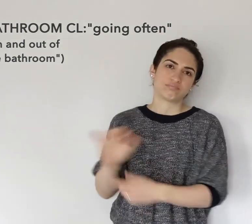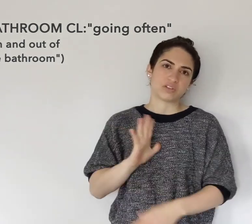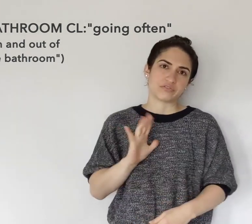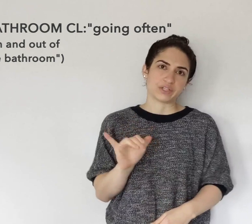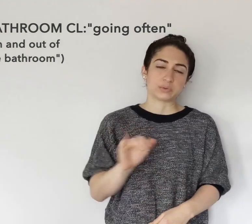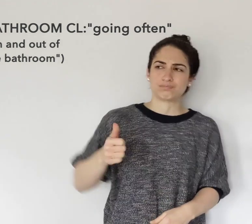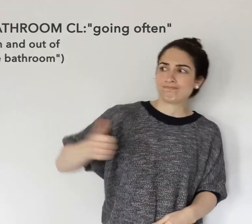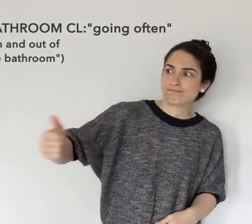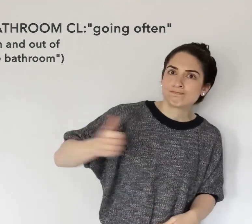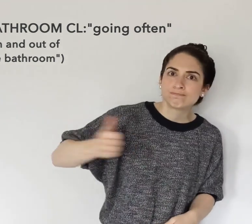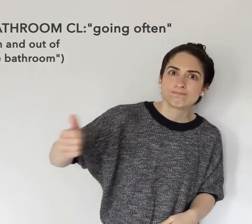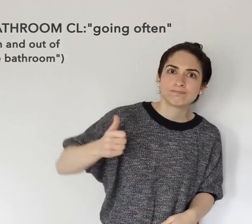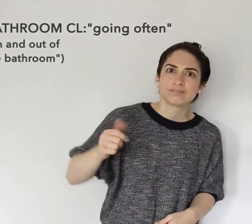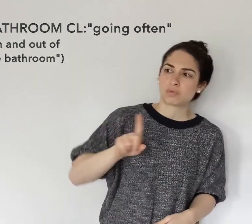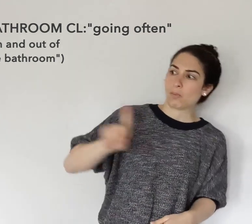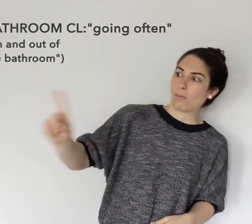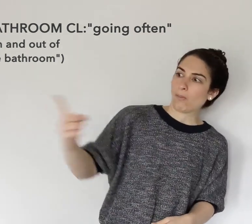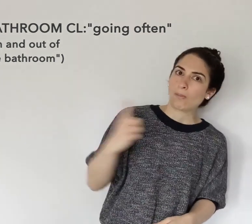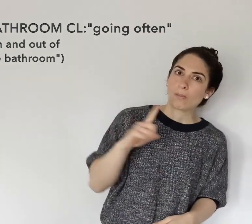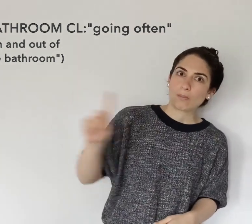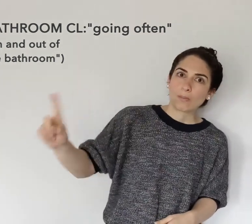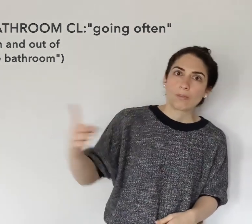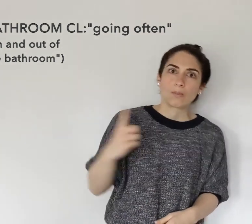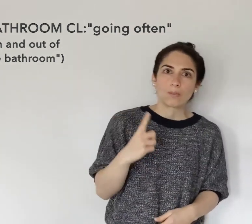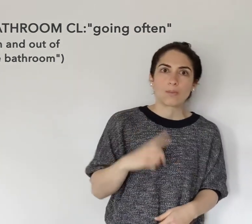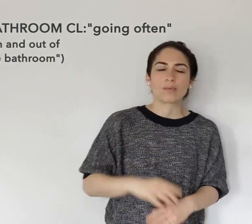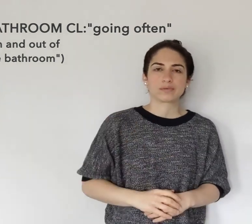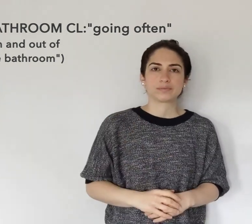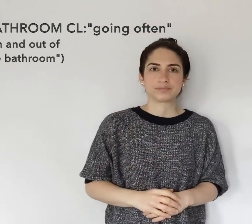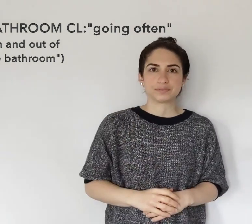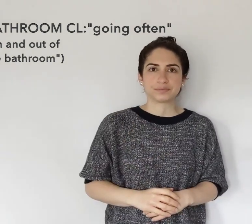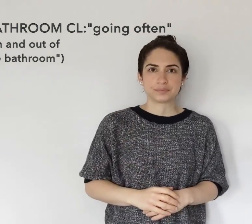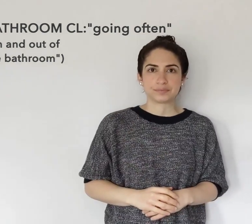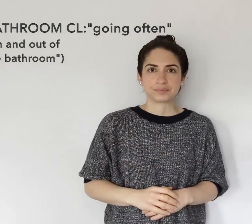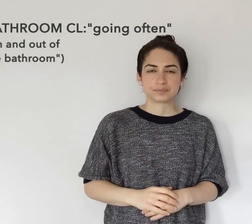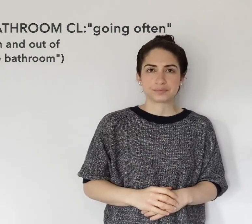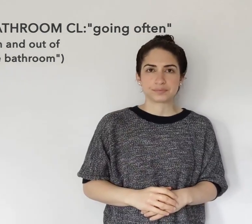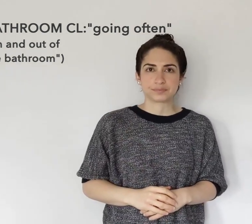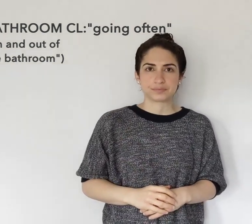That's another handshape for going in and out of the bathroom,